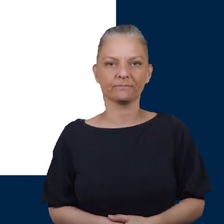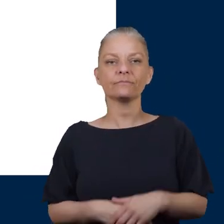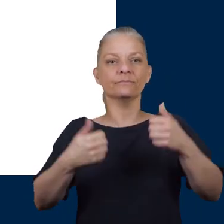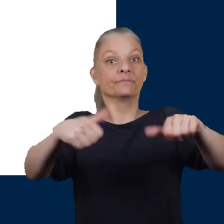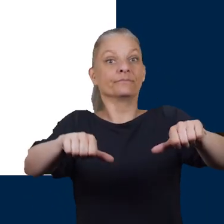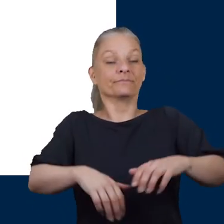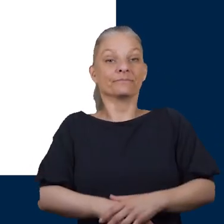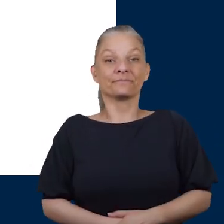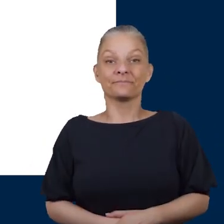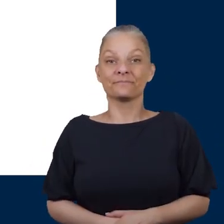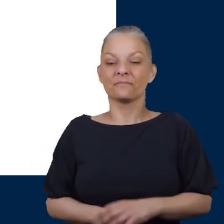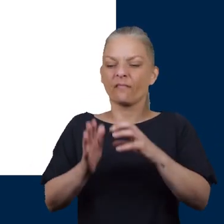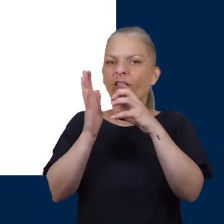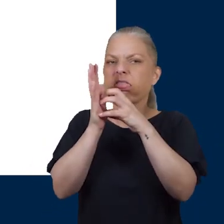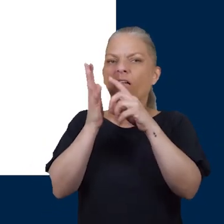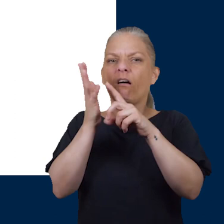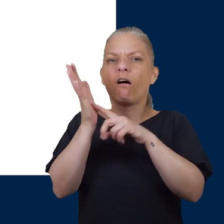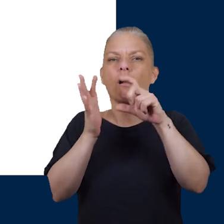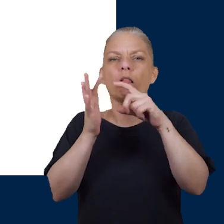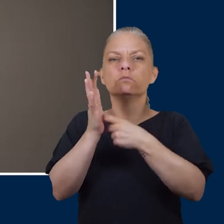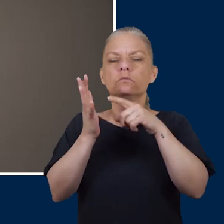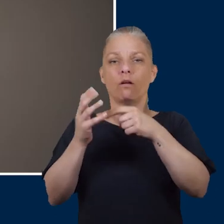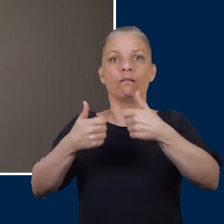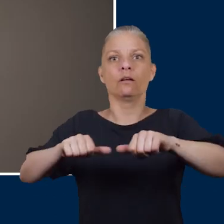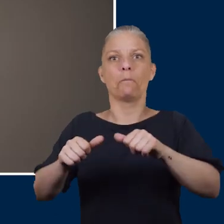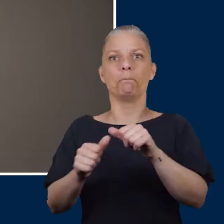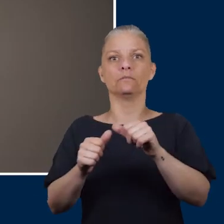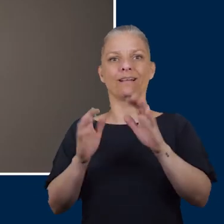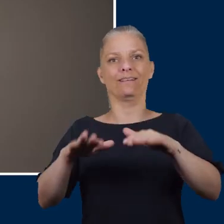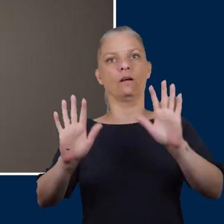Finally ulcers heal better if left open to the fresh air. Our grannies used to tell